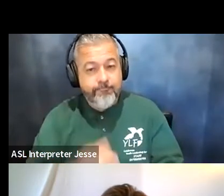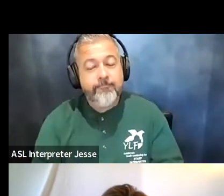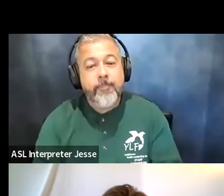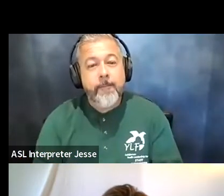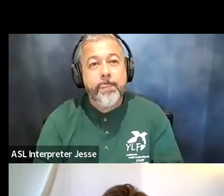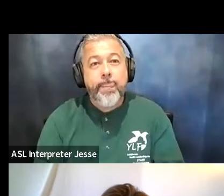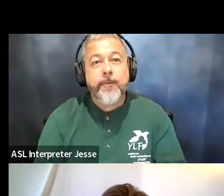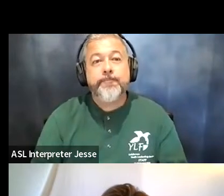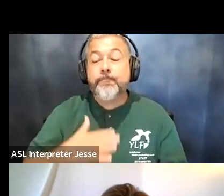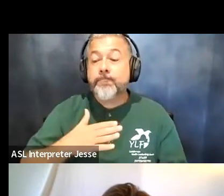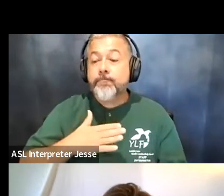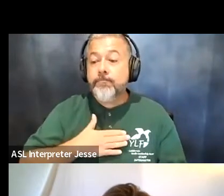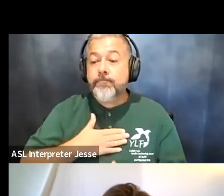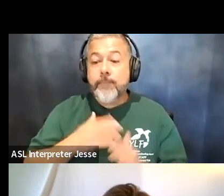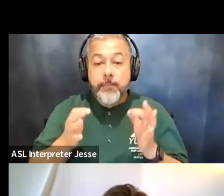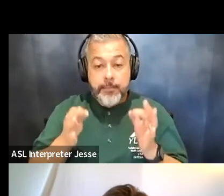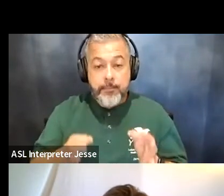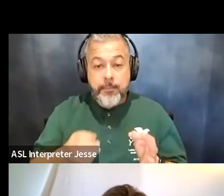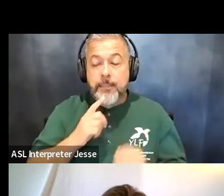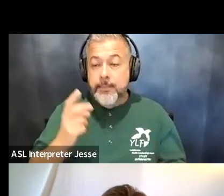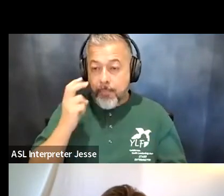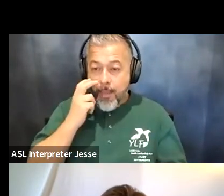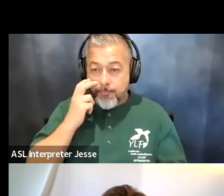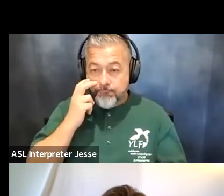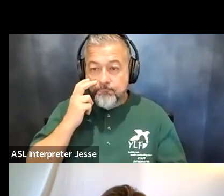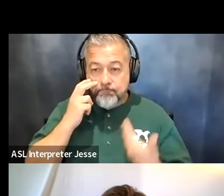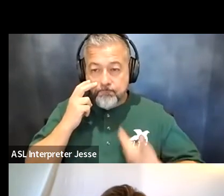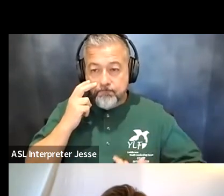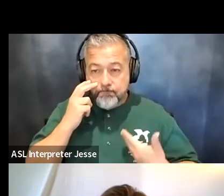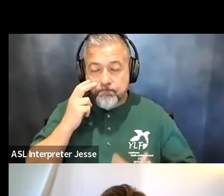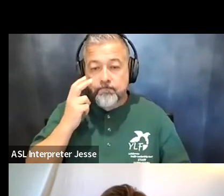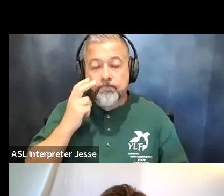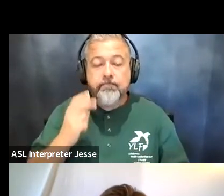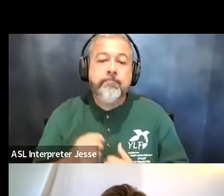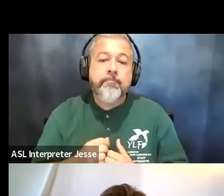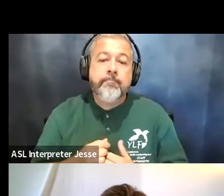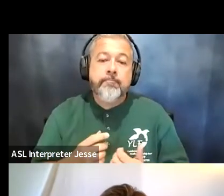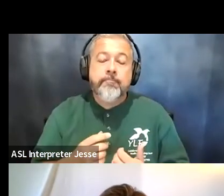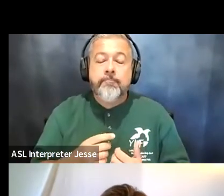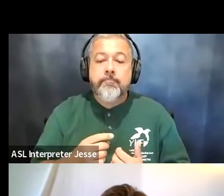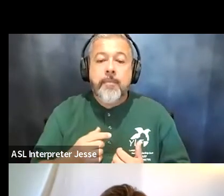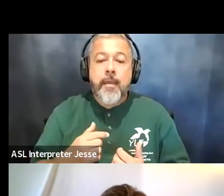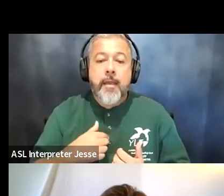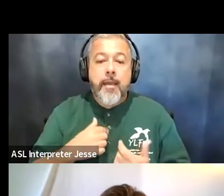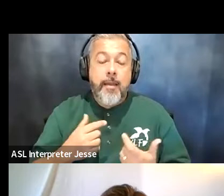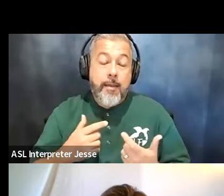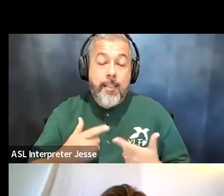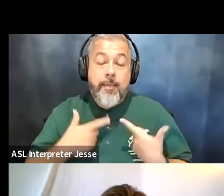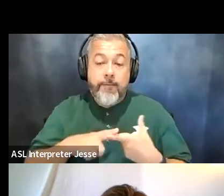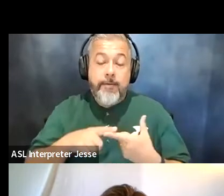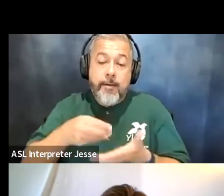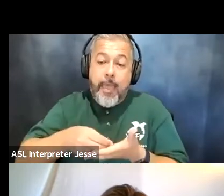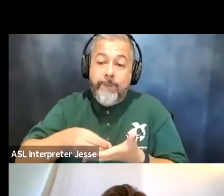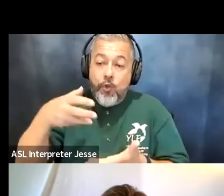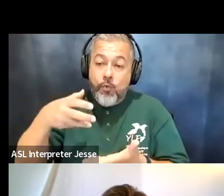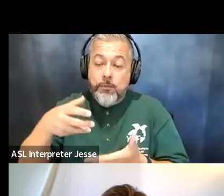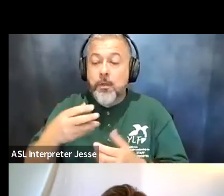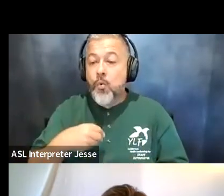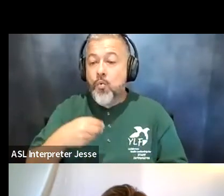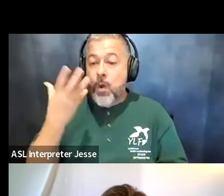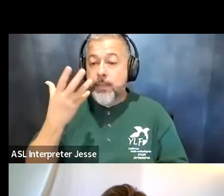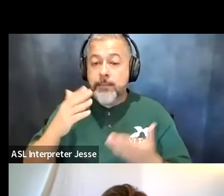my disability is blindness and so um being in a affluent white neighborhood i was one of a